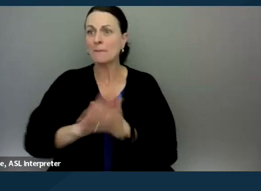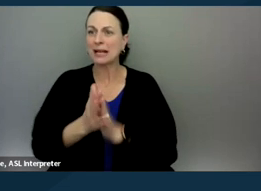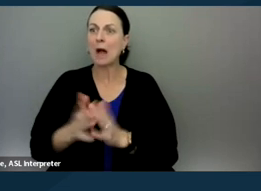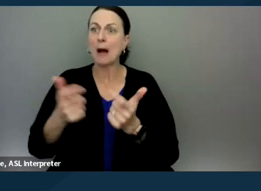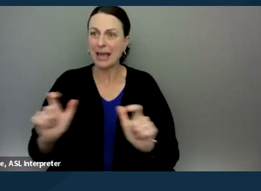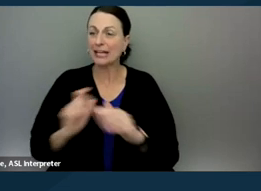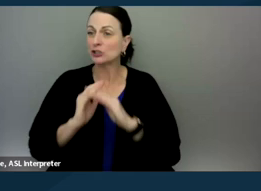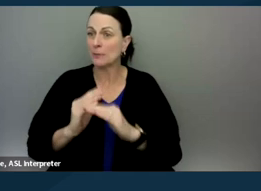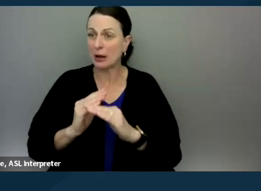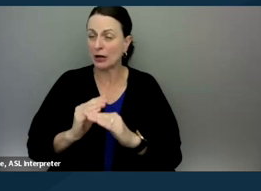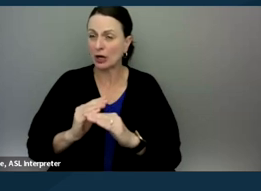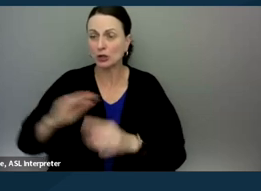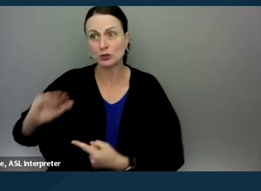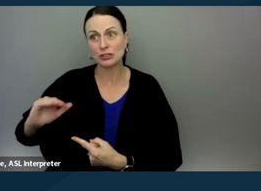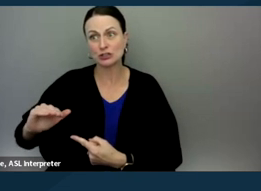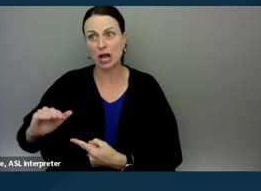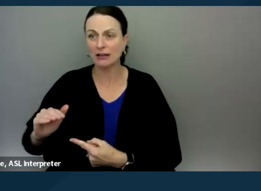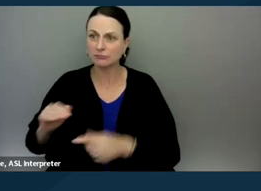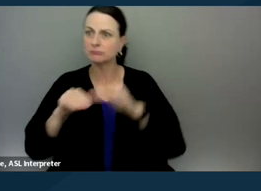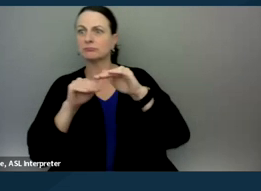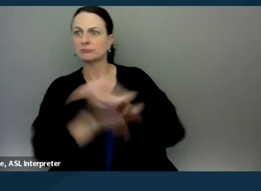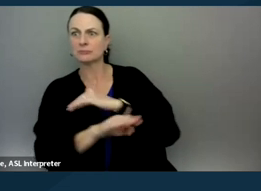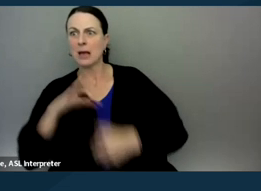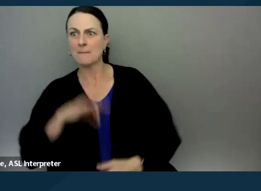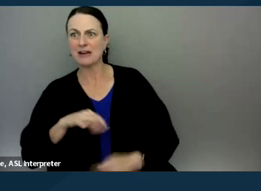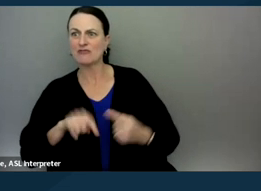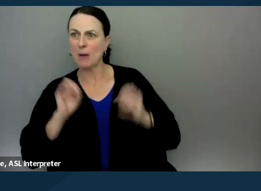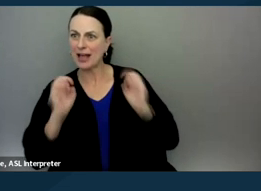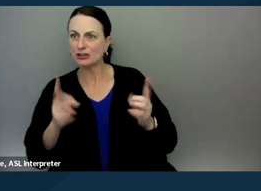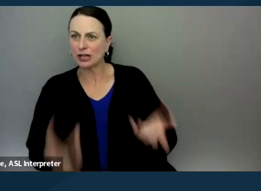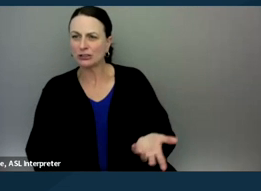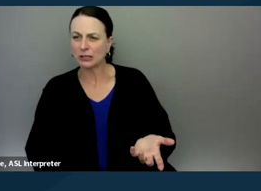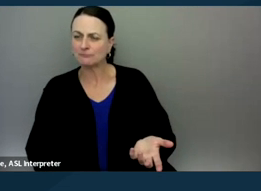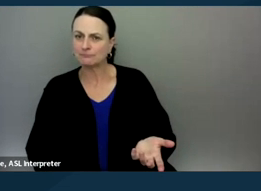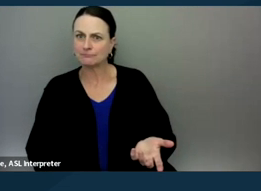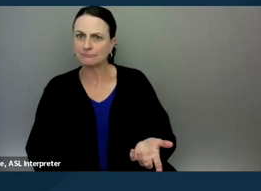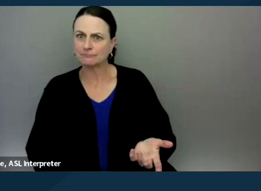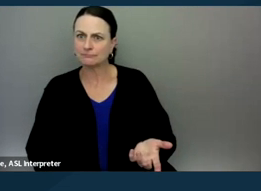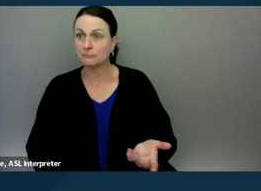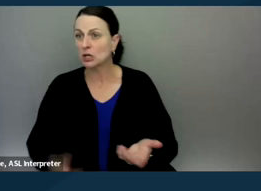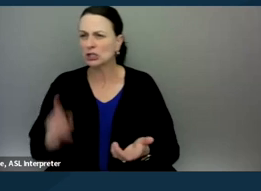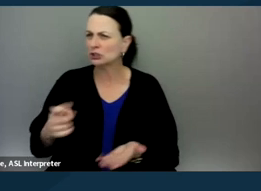to this child's ability to access and benefit from their education. You know, should we talk about